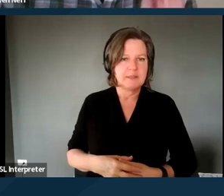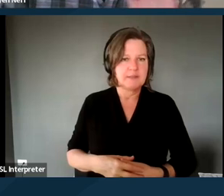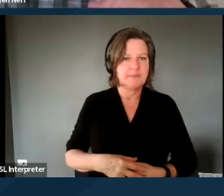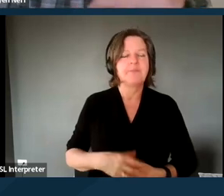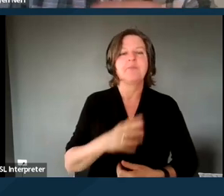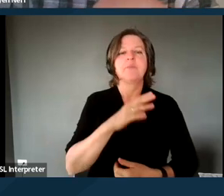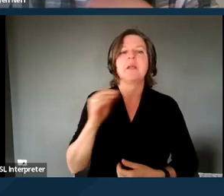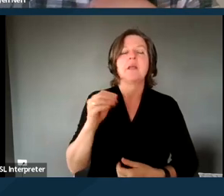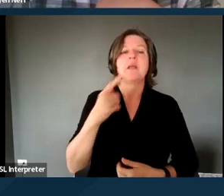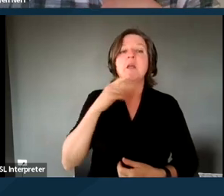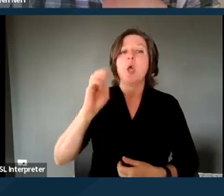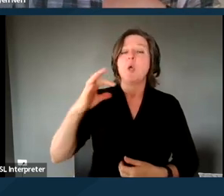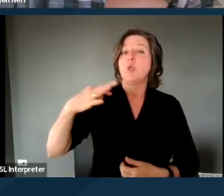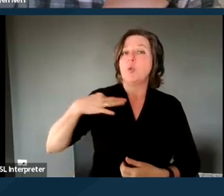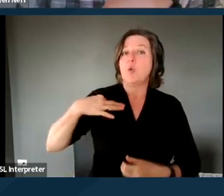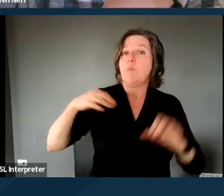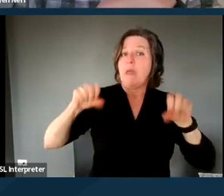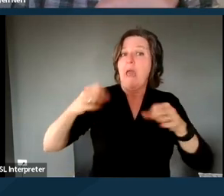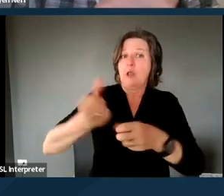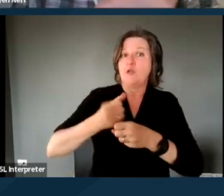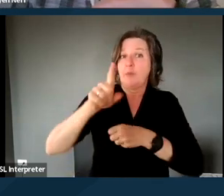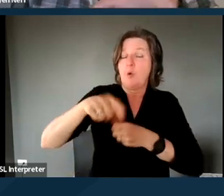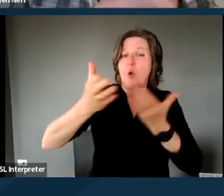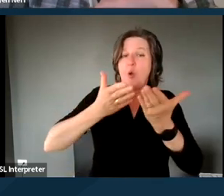And then to be eligible for this, unlike some of the other waivers that perhaps, sorry,